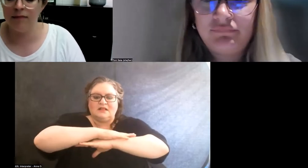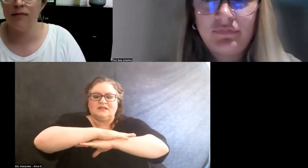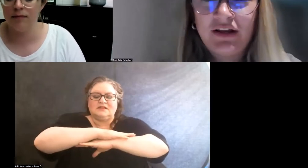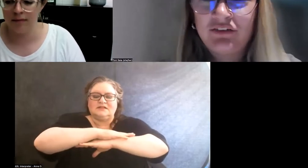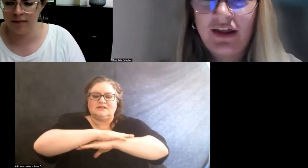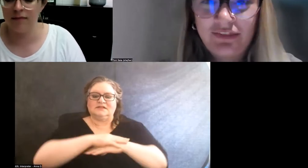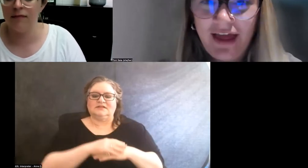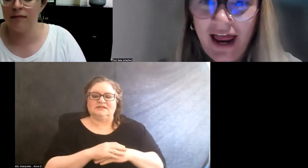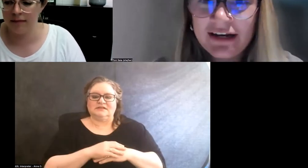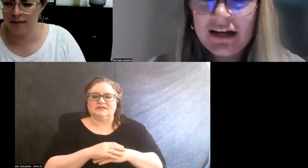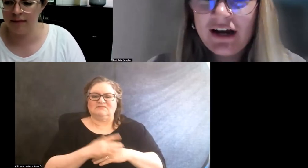things like that.